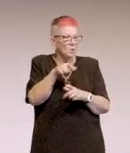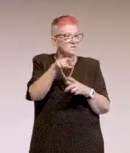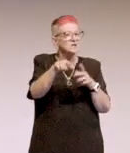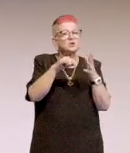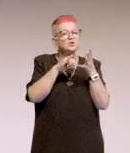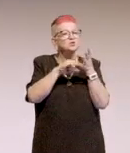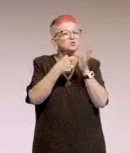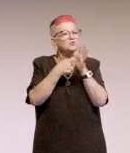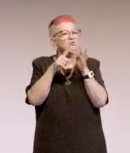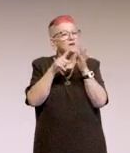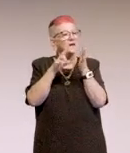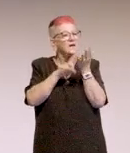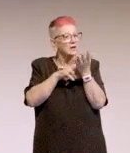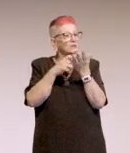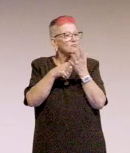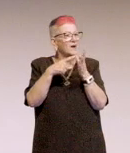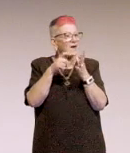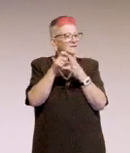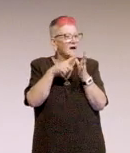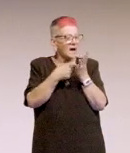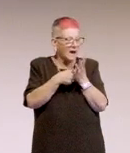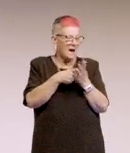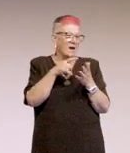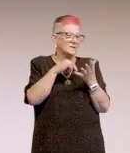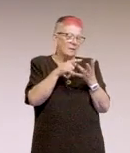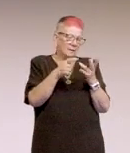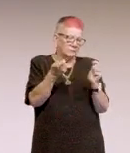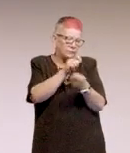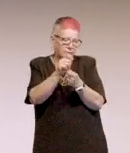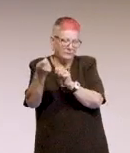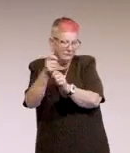text, edit, text, edit, text edit.